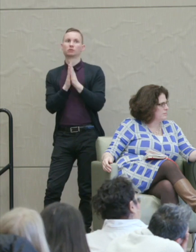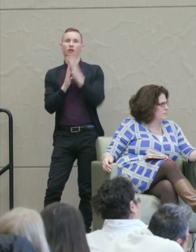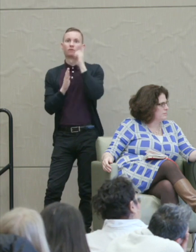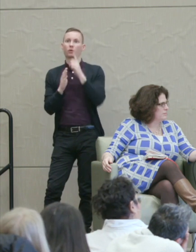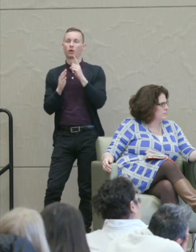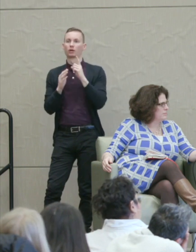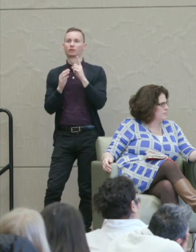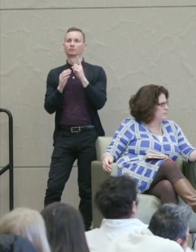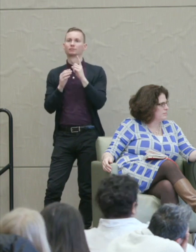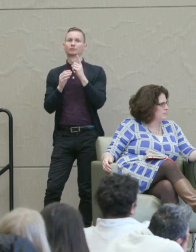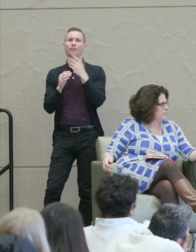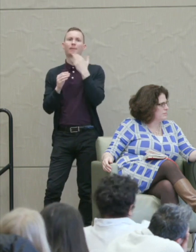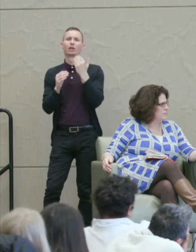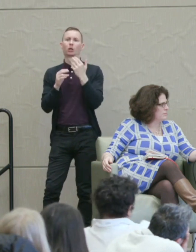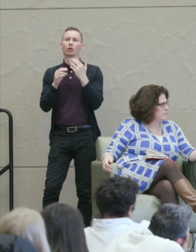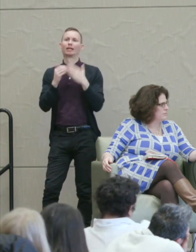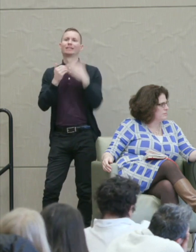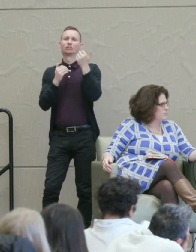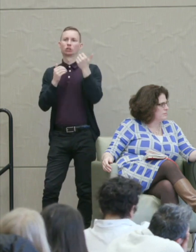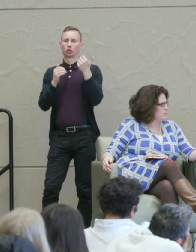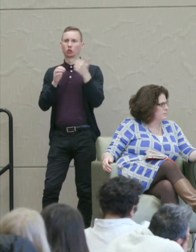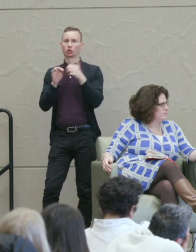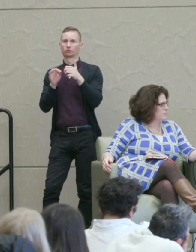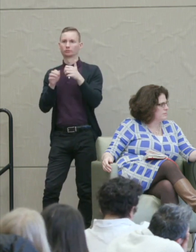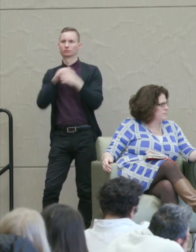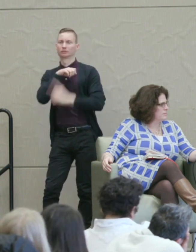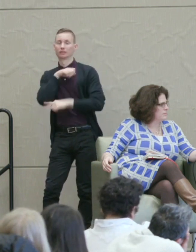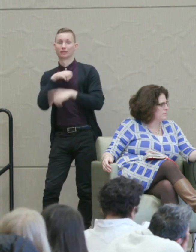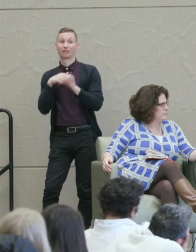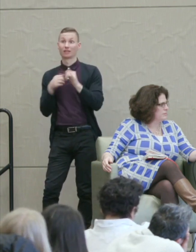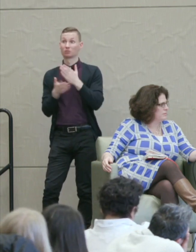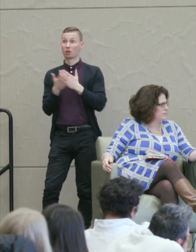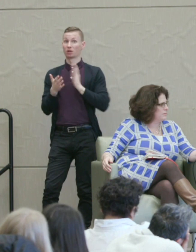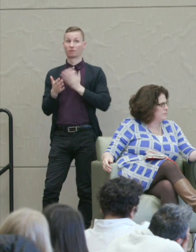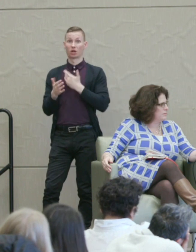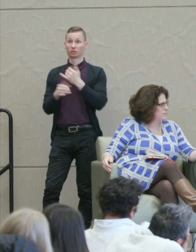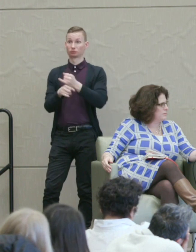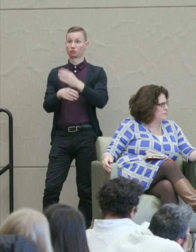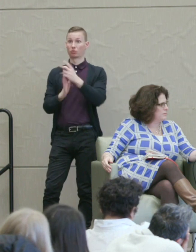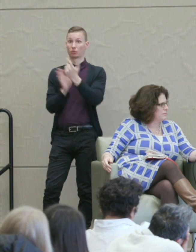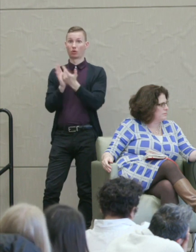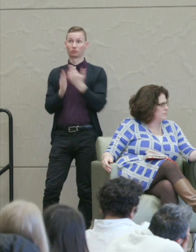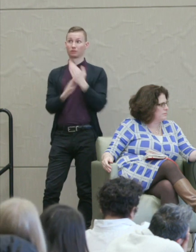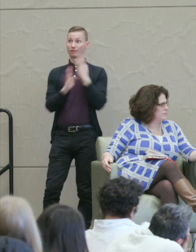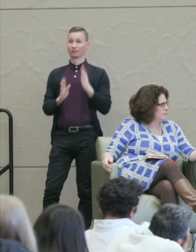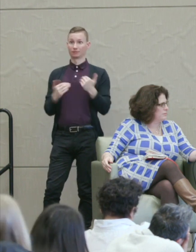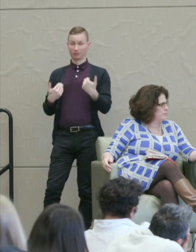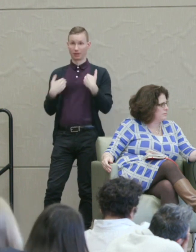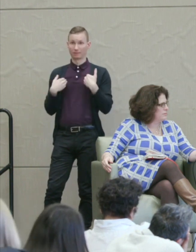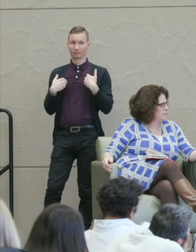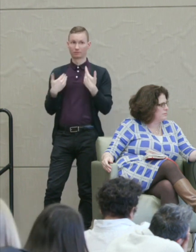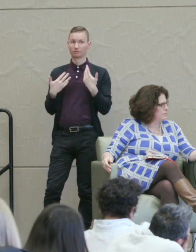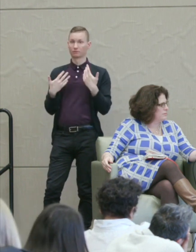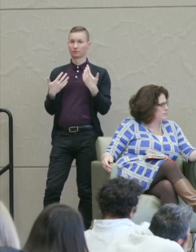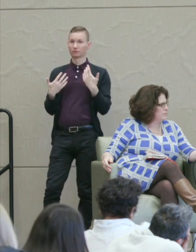That is part of our constitutional law, 1976 case says the defendants have an irretrievable